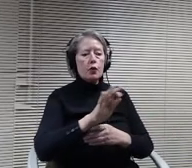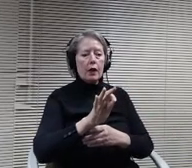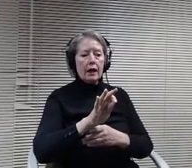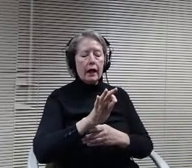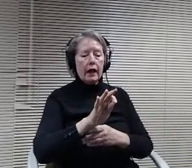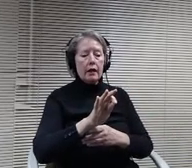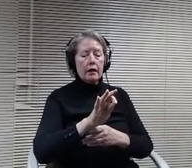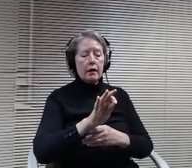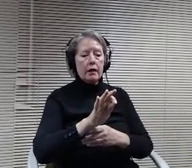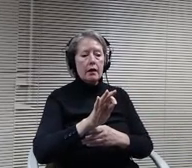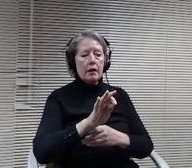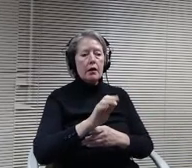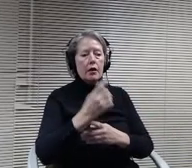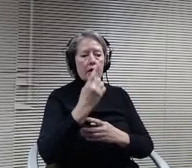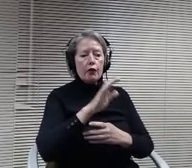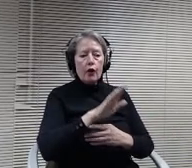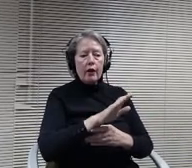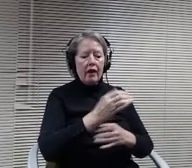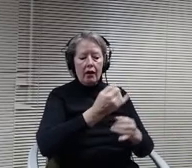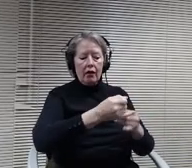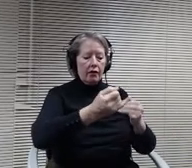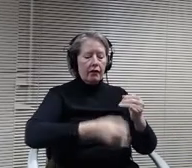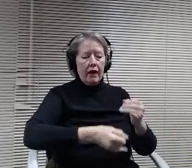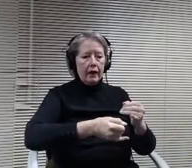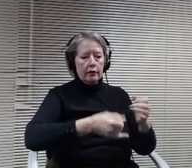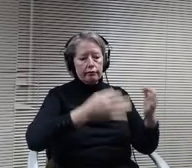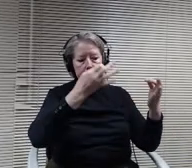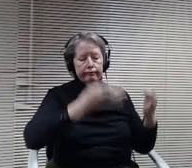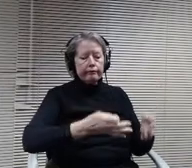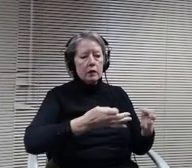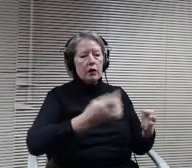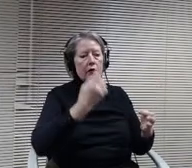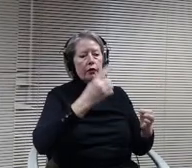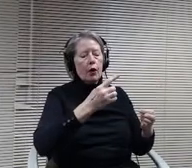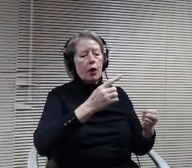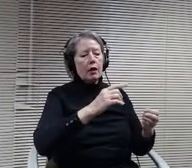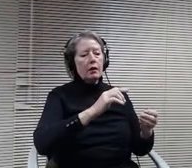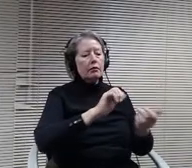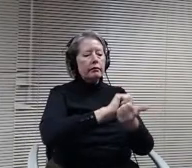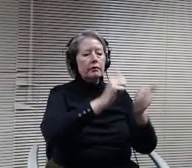much of a change there, there will be more children in their